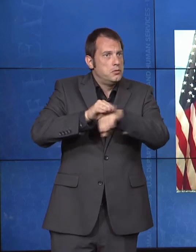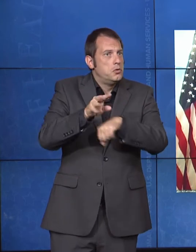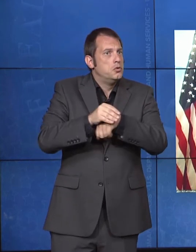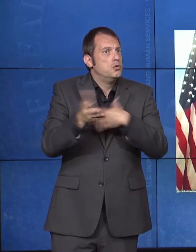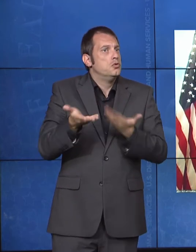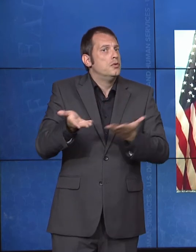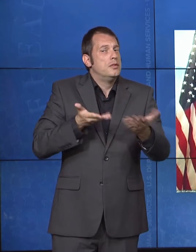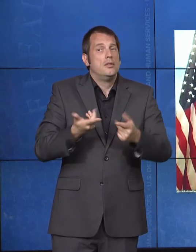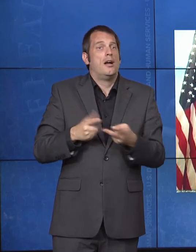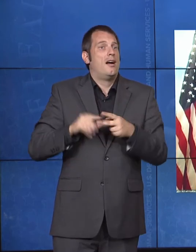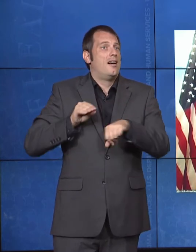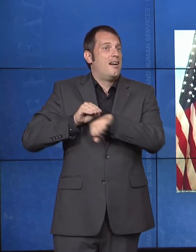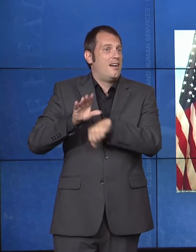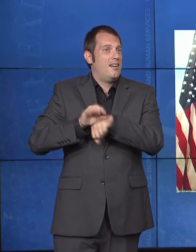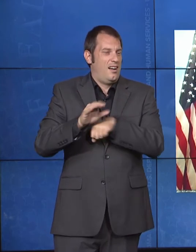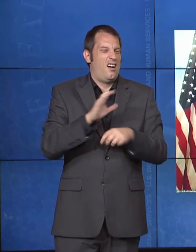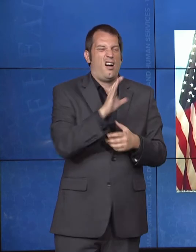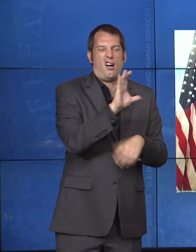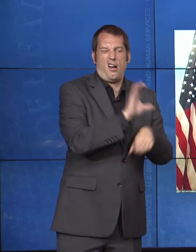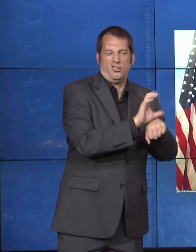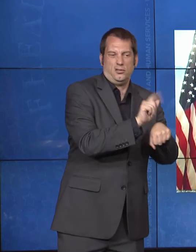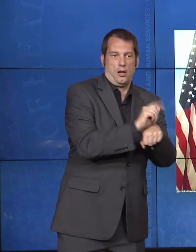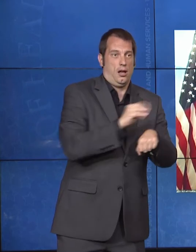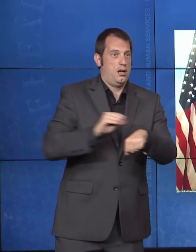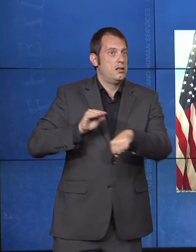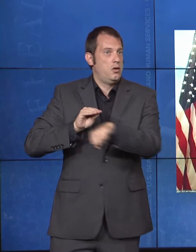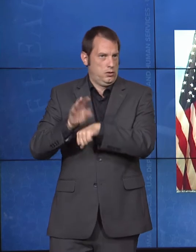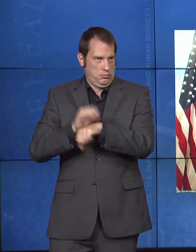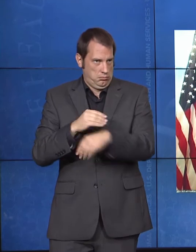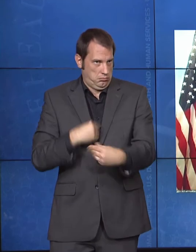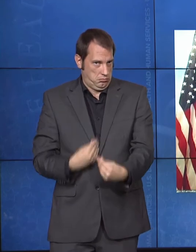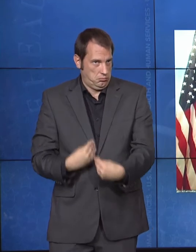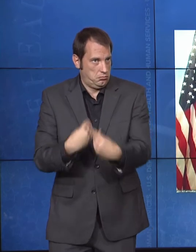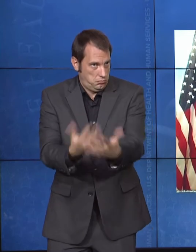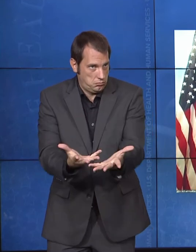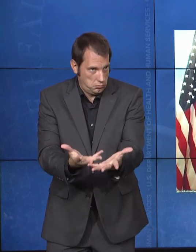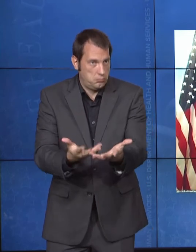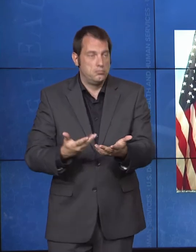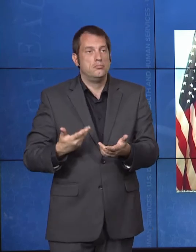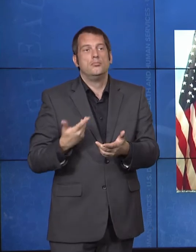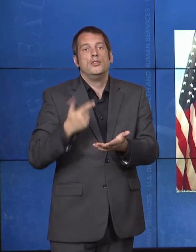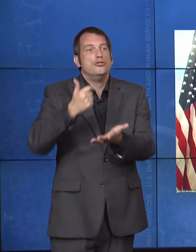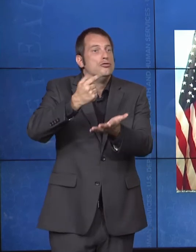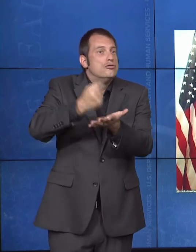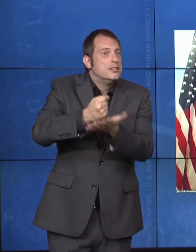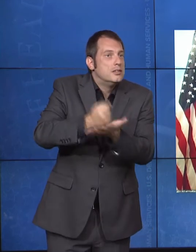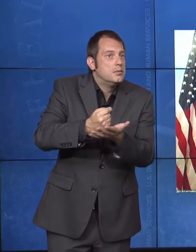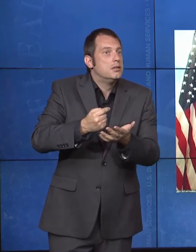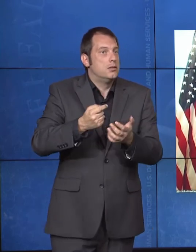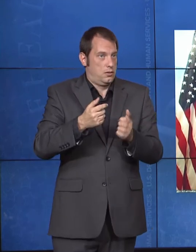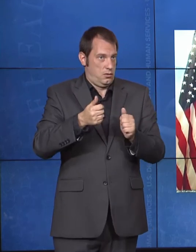treating American Indian and Alaskan Native youth diagnosed with neurodevelopmental disorders